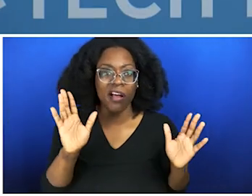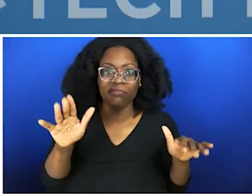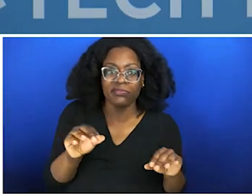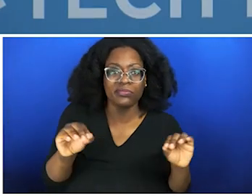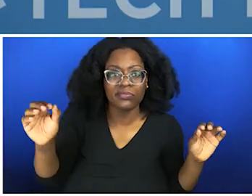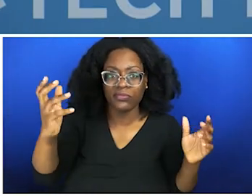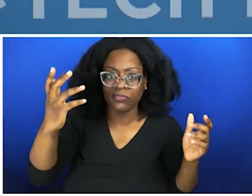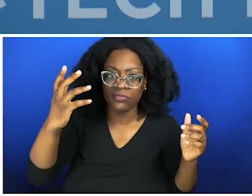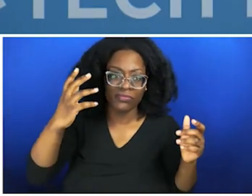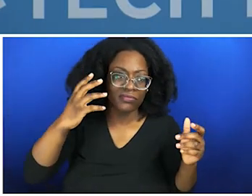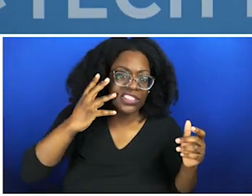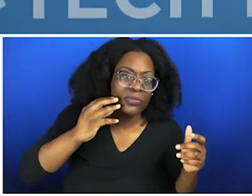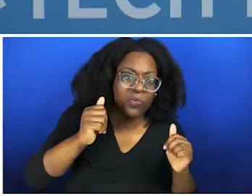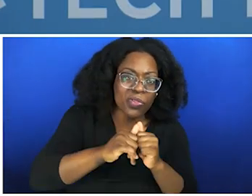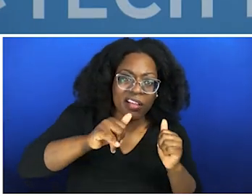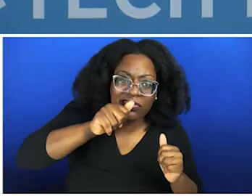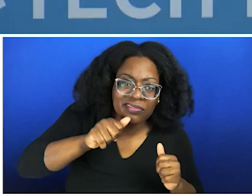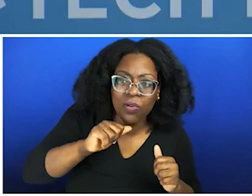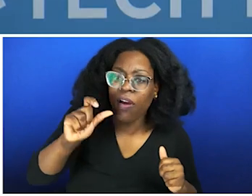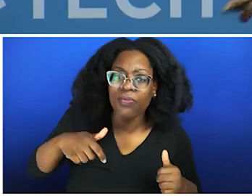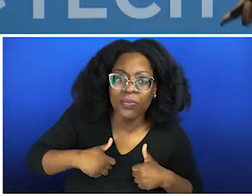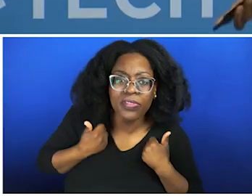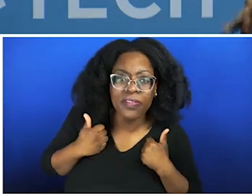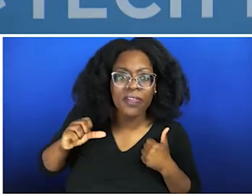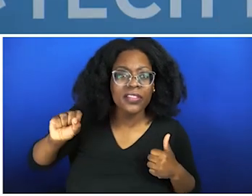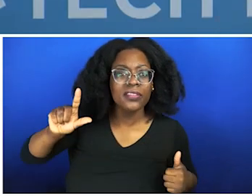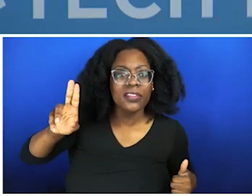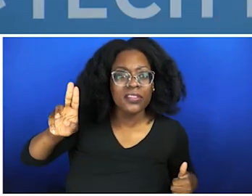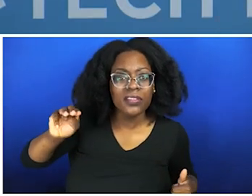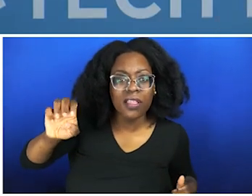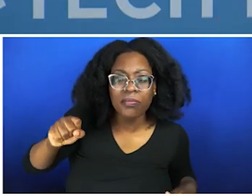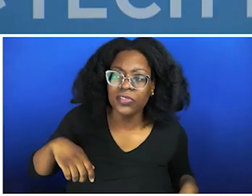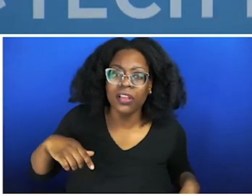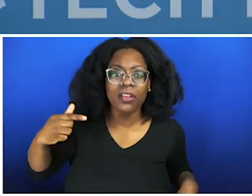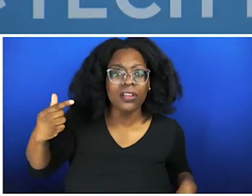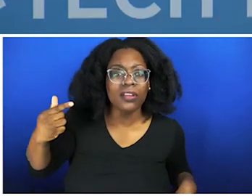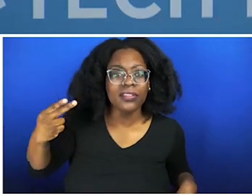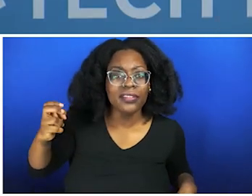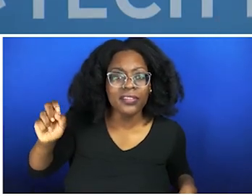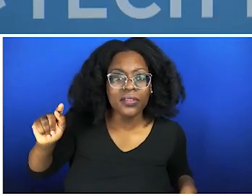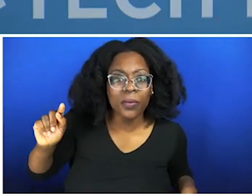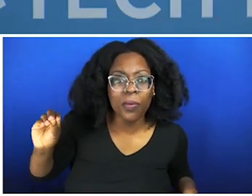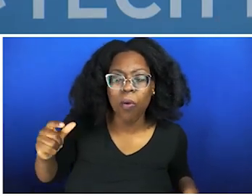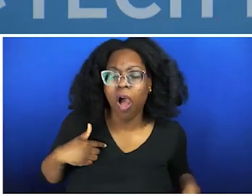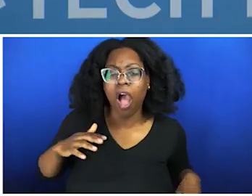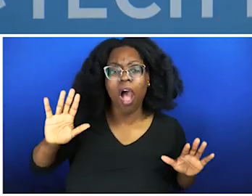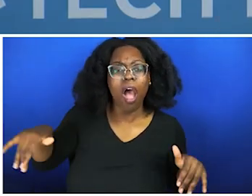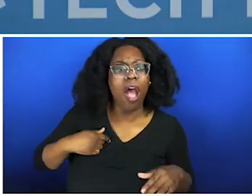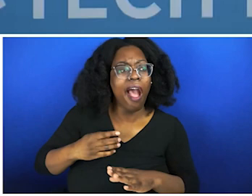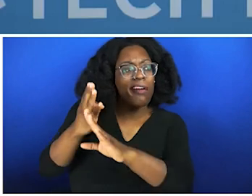ghettos, that don't have to experience systemic oppression. When you live in that lifestyle, you're in survival mode every single day. So things like that make very much sense to